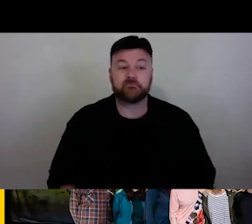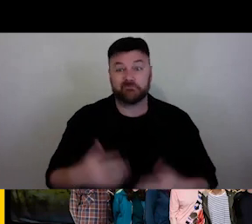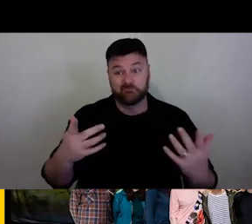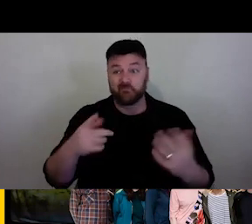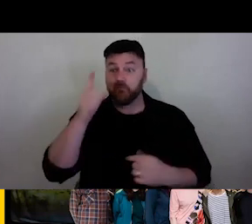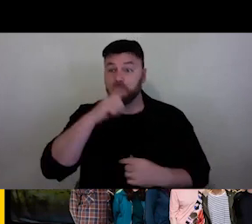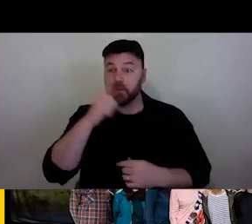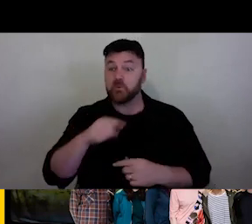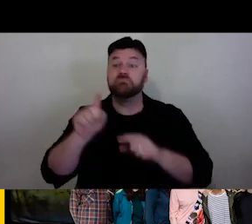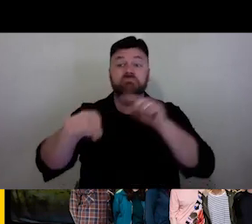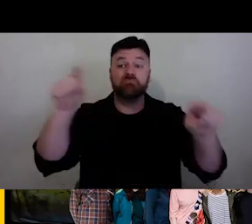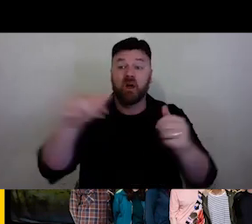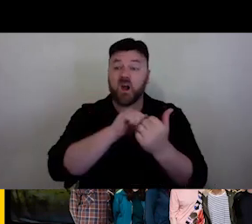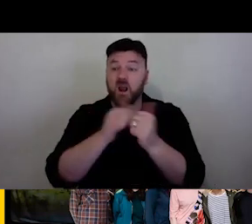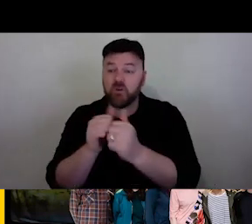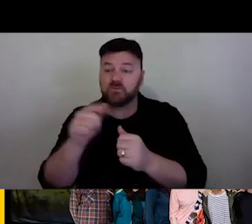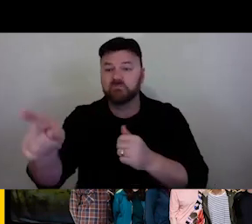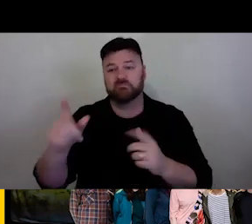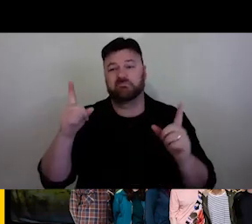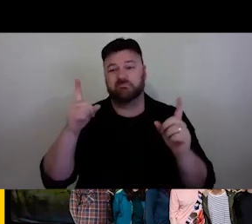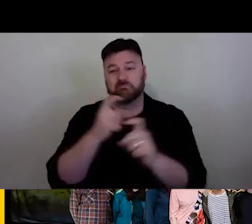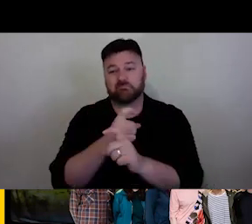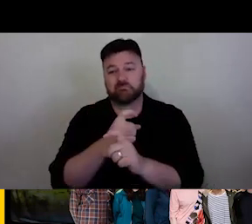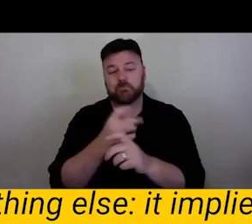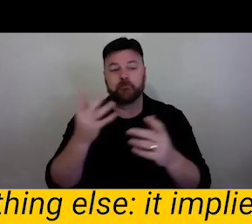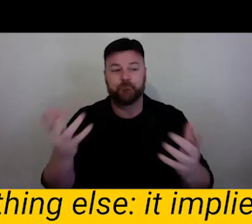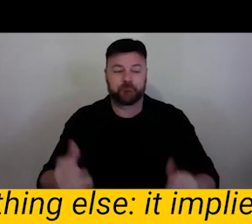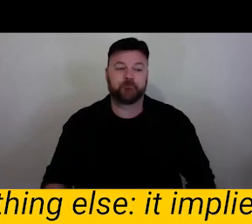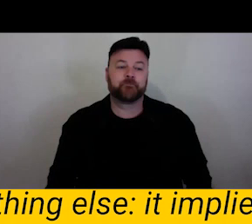We will go to our next slide. We recently have been